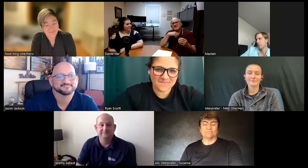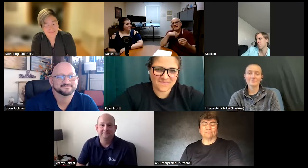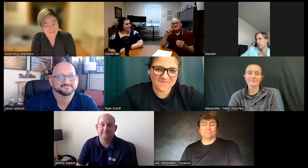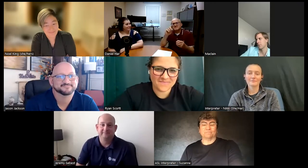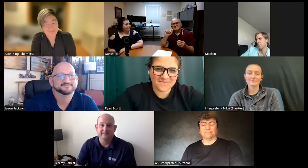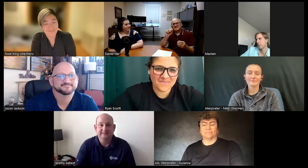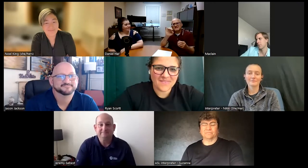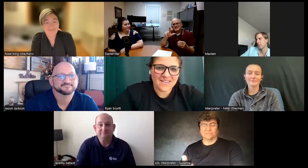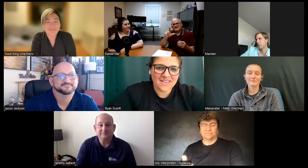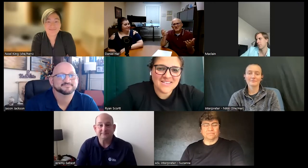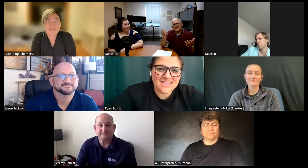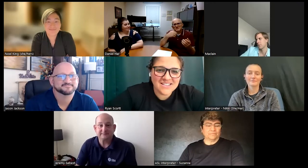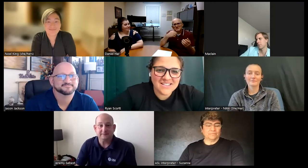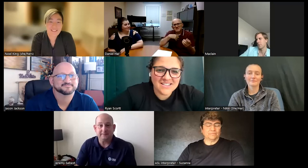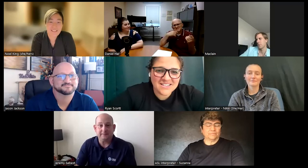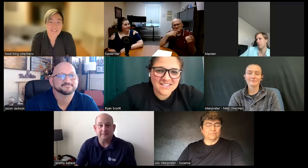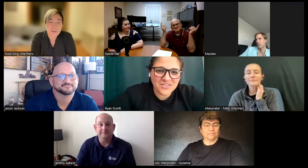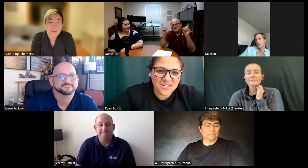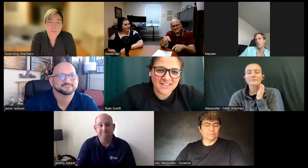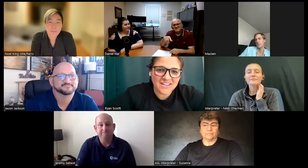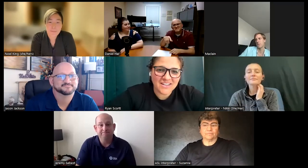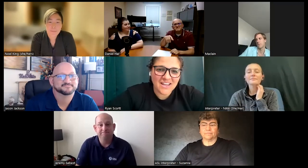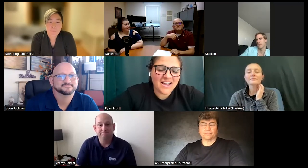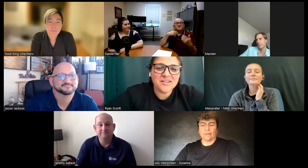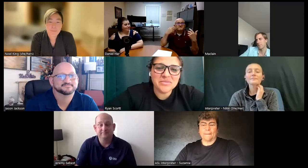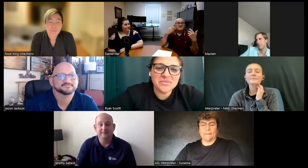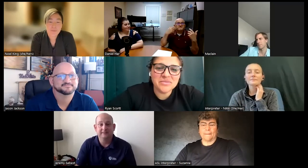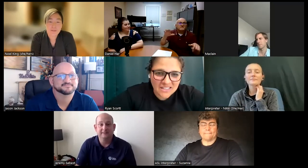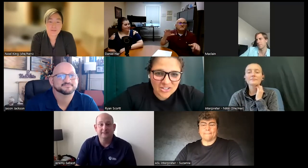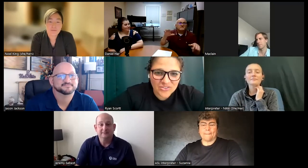this is Daniel here again I completely agree with you